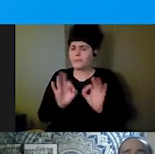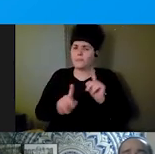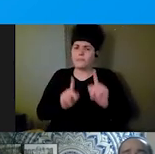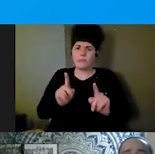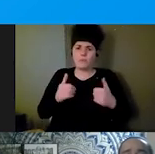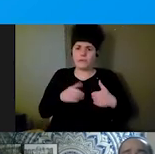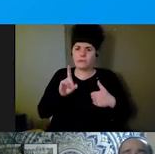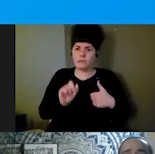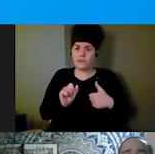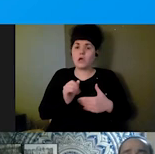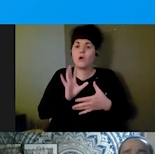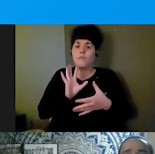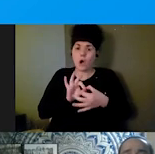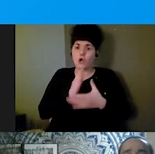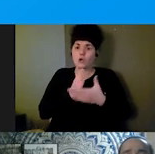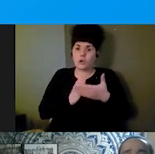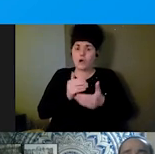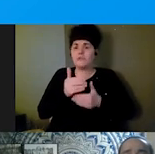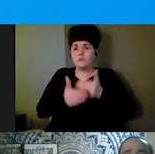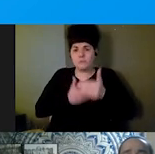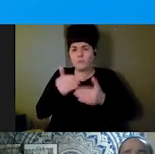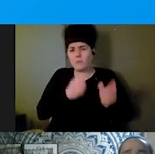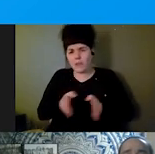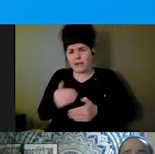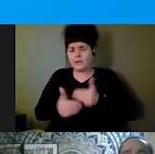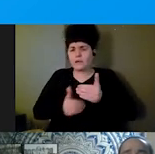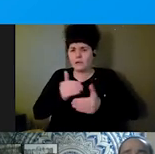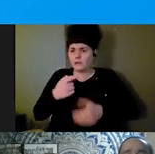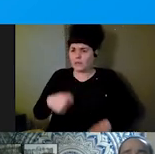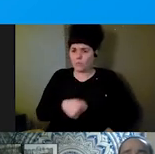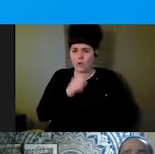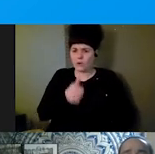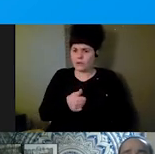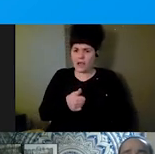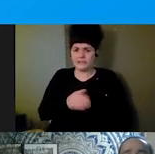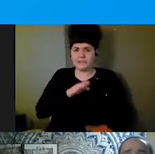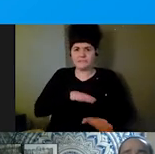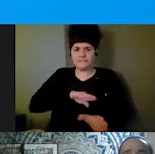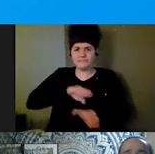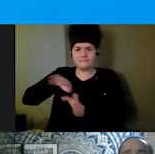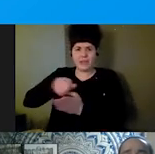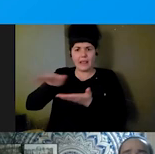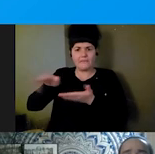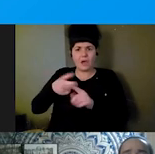process, that we are not left out of the conversation so that non-disabled people can